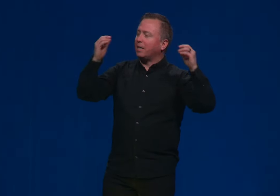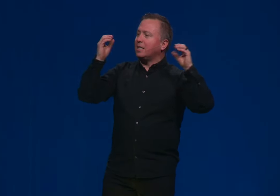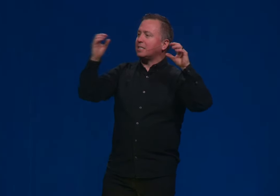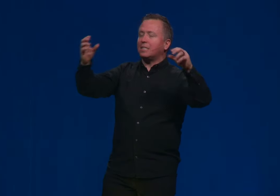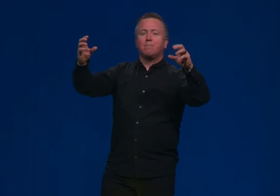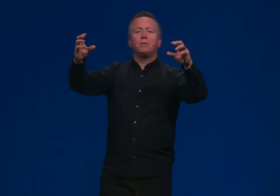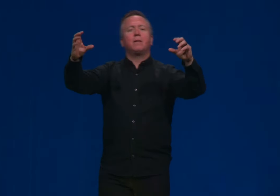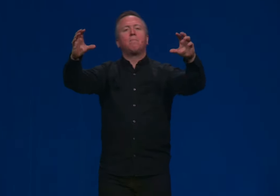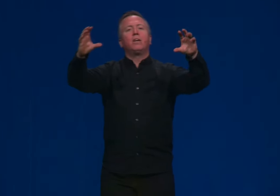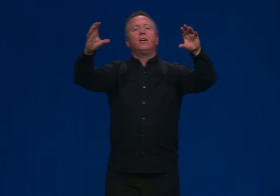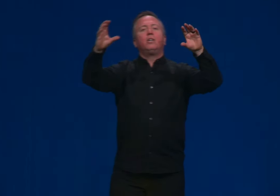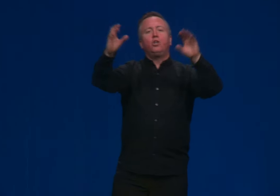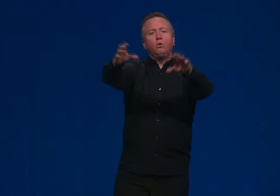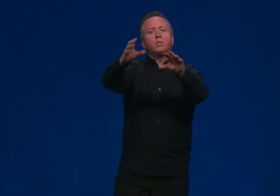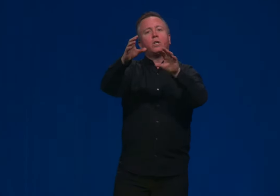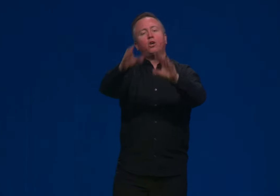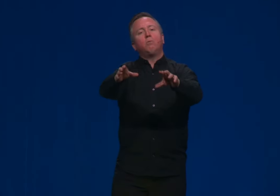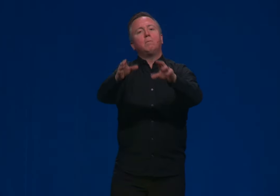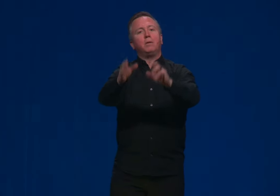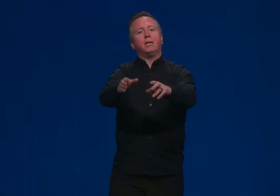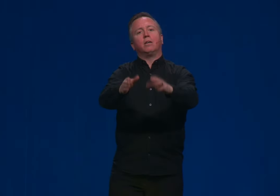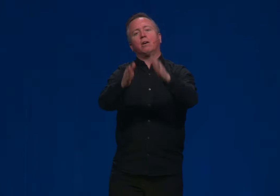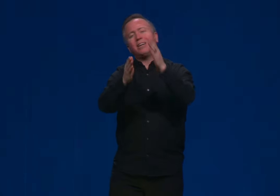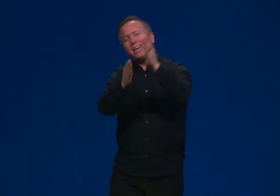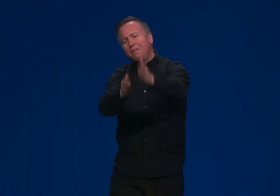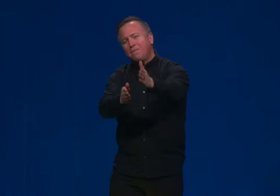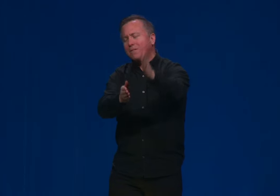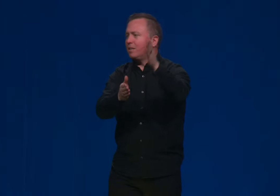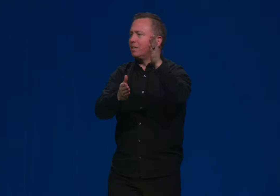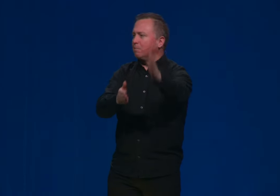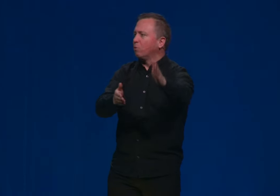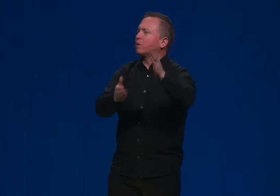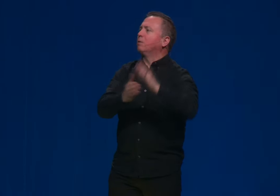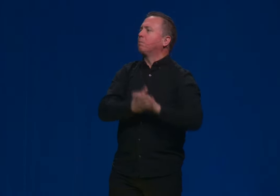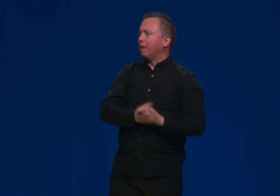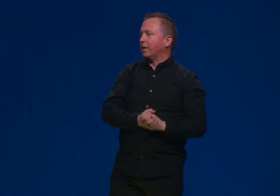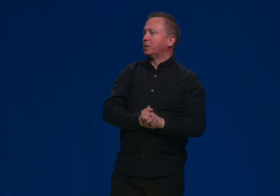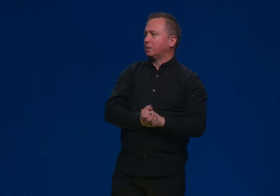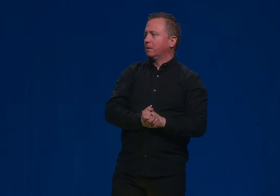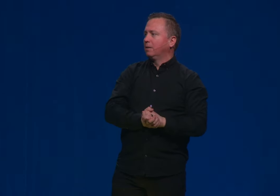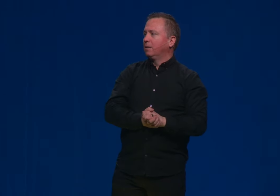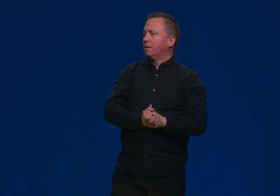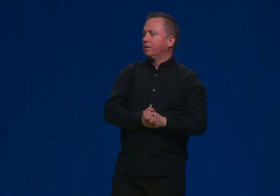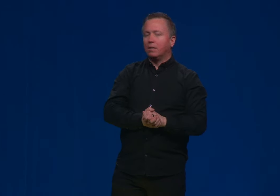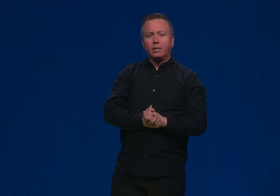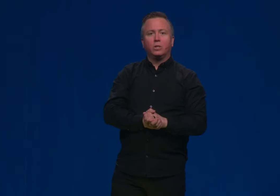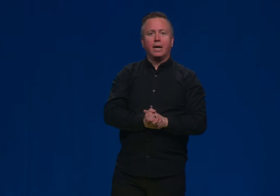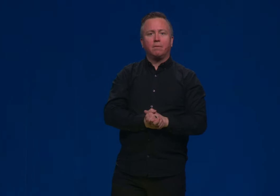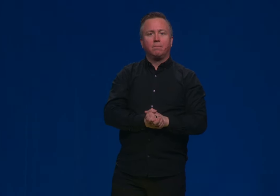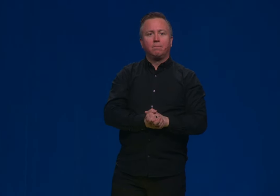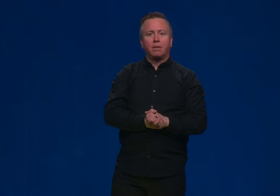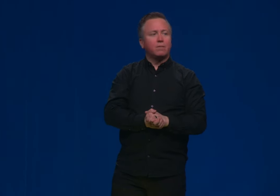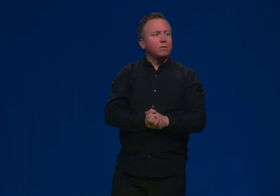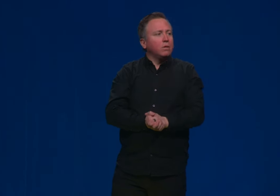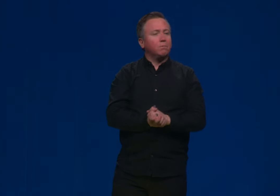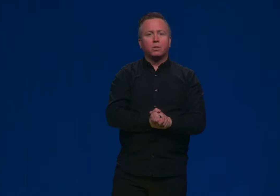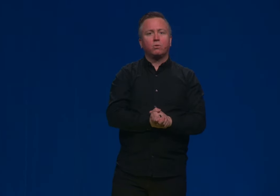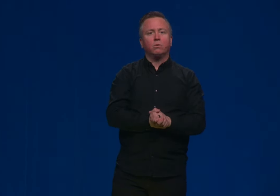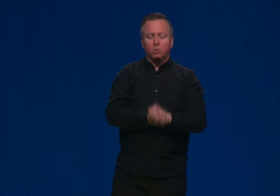But can I say something to you that you as a human being are infinitely more complex than a Learjet? That sounds hard, but true. That sounds hard, but it's true.